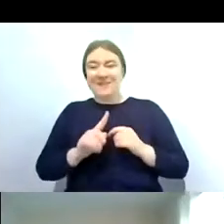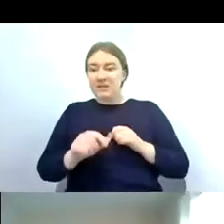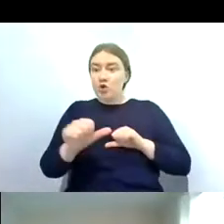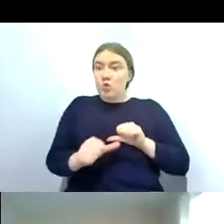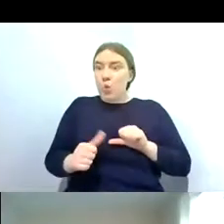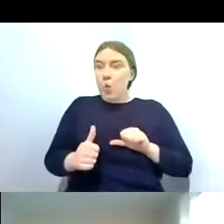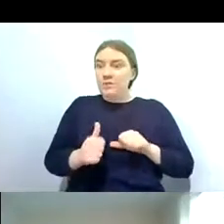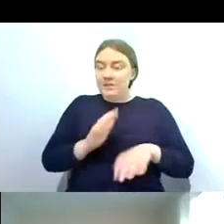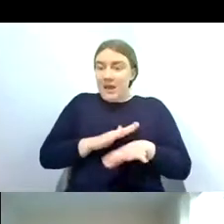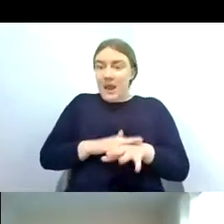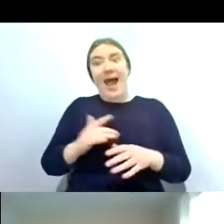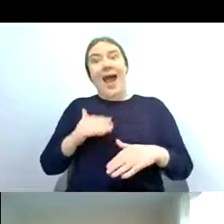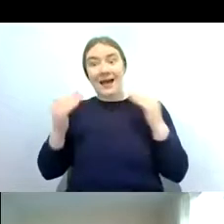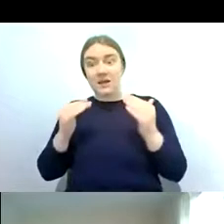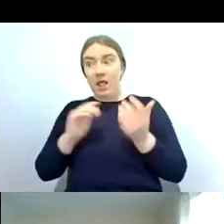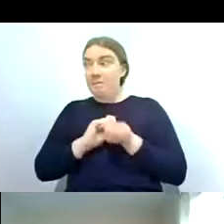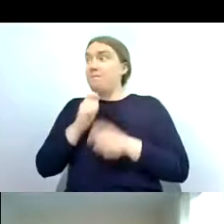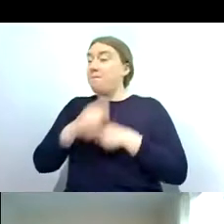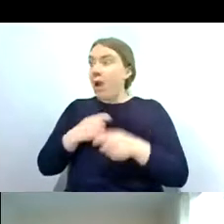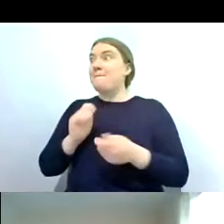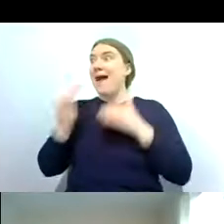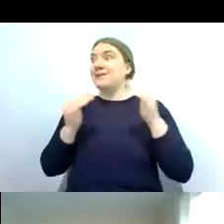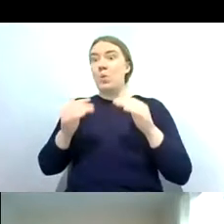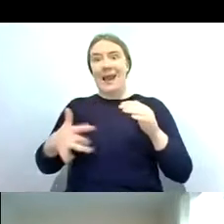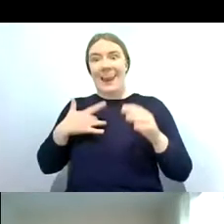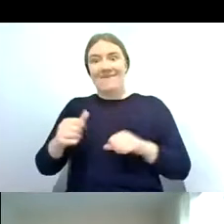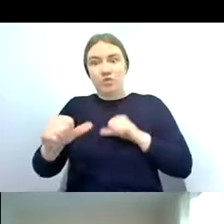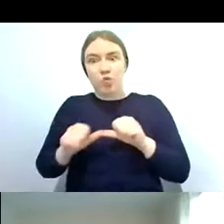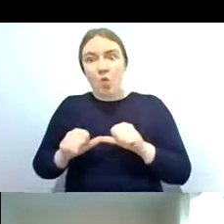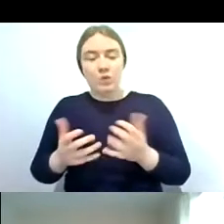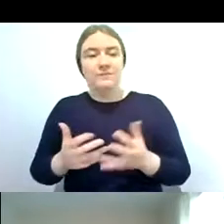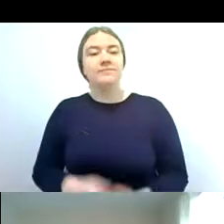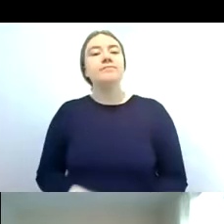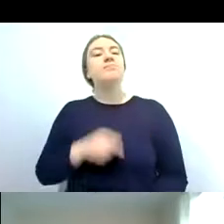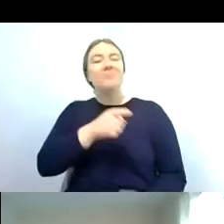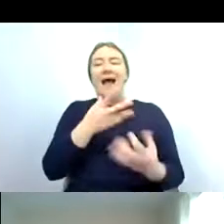in this part of the life cycle there are a few different families and if you want to get into